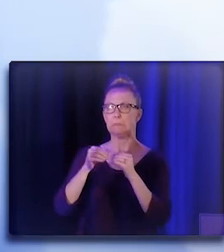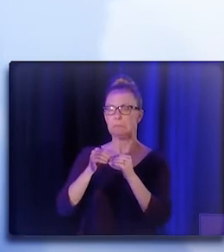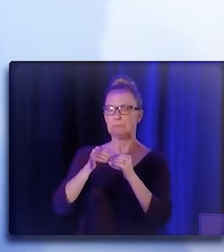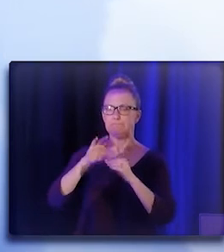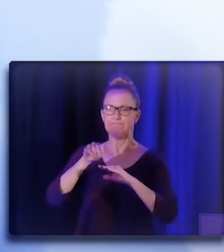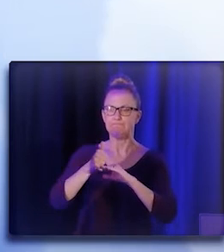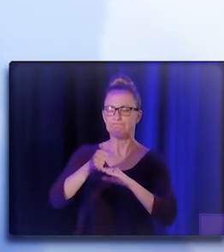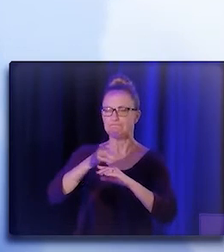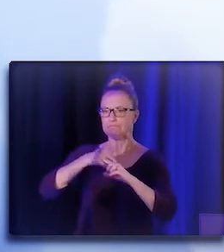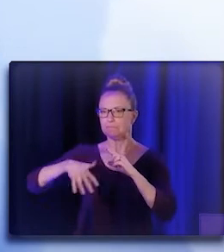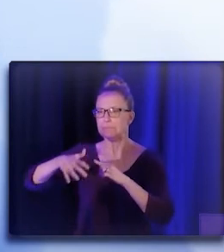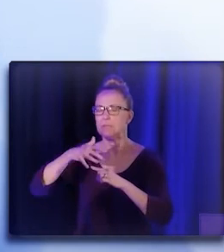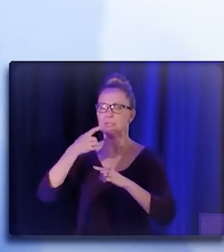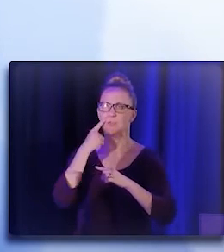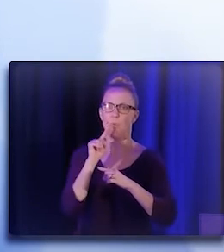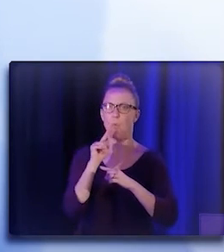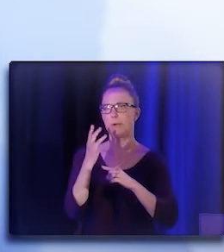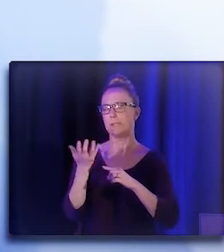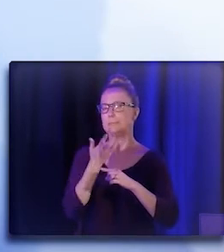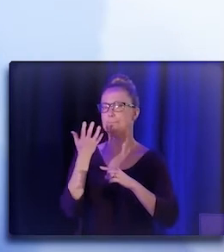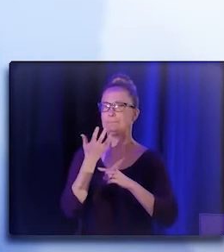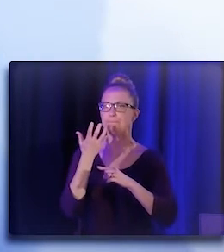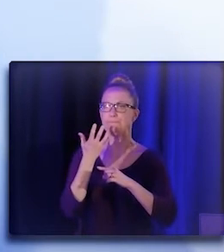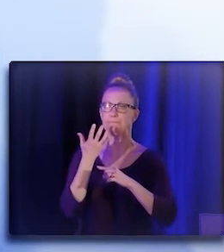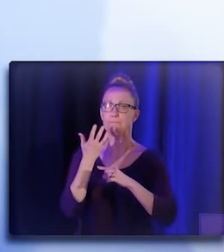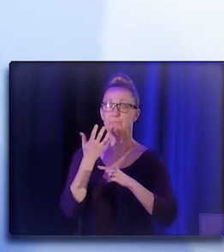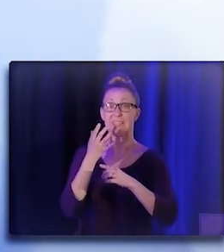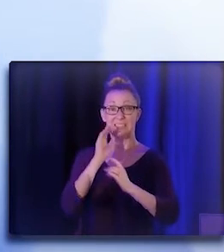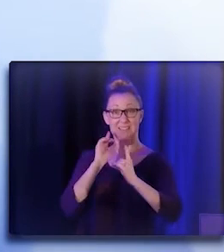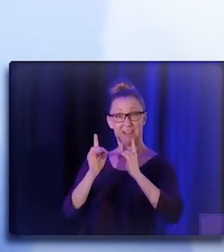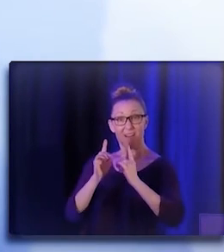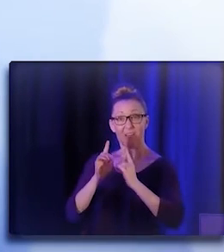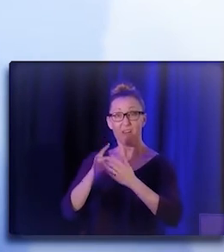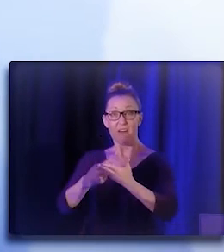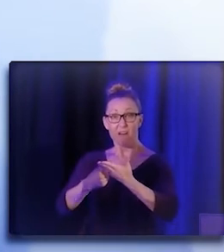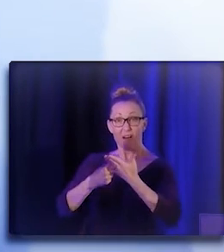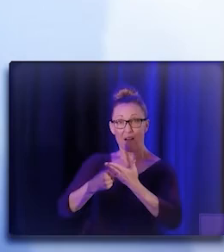that we can create dialogue, we can reflect,